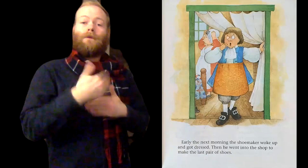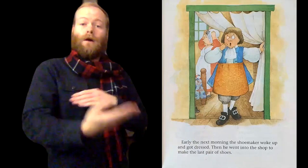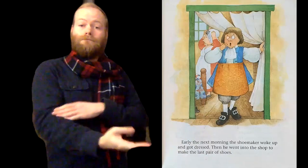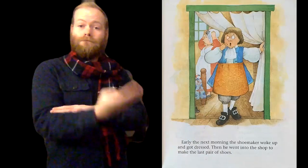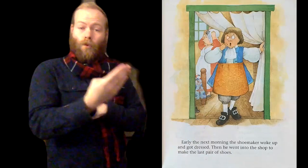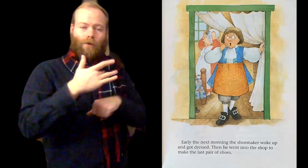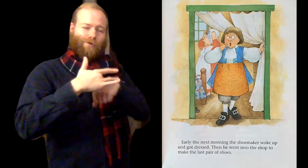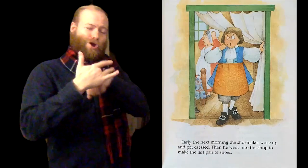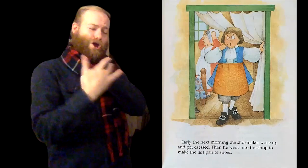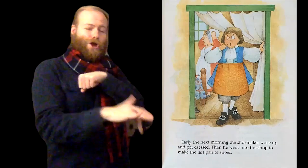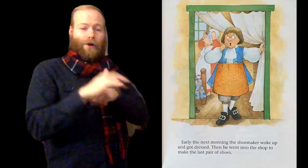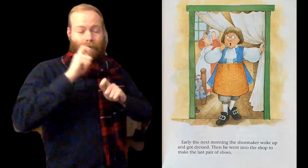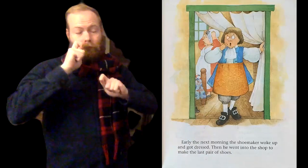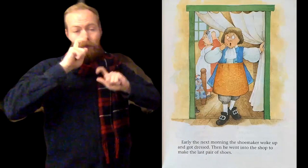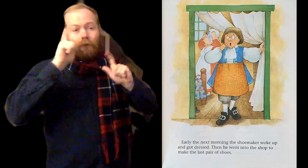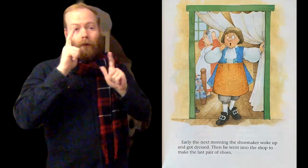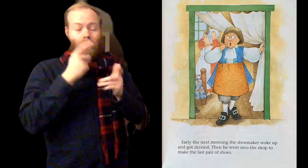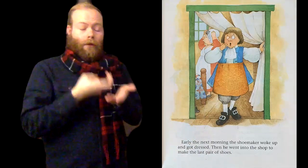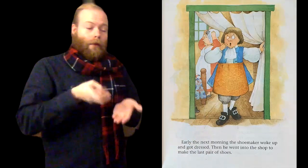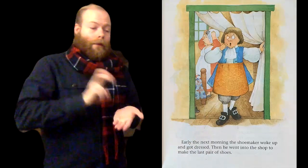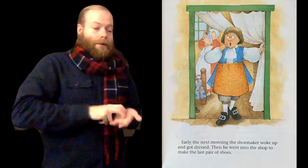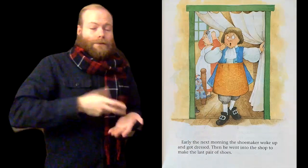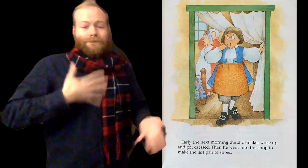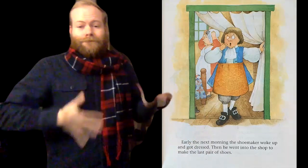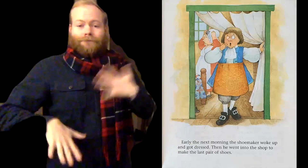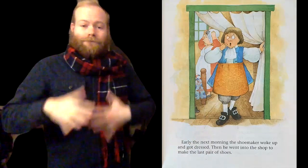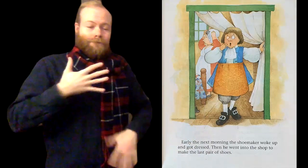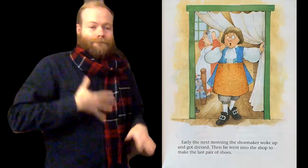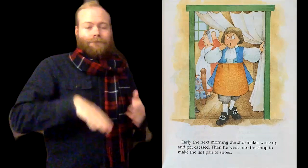Early the next morning the shoemaker woke up and got dressed.